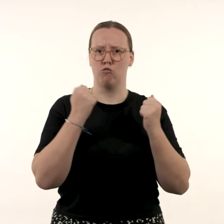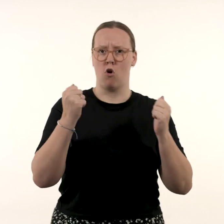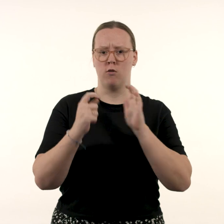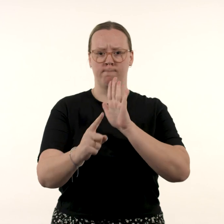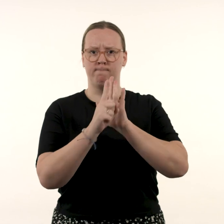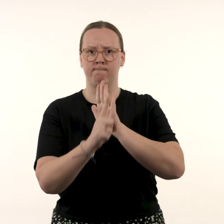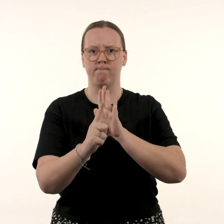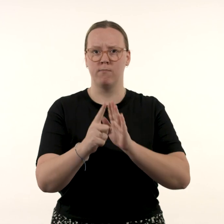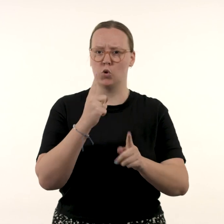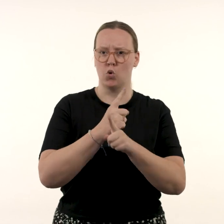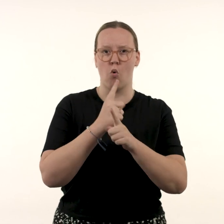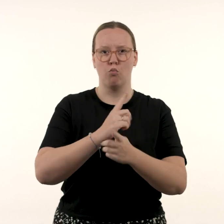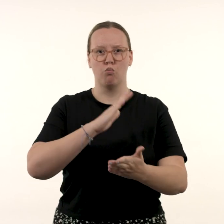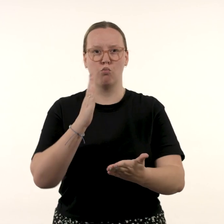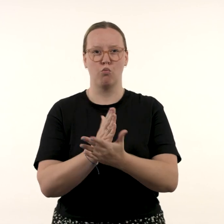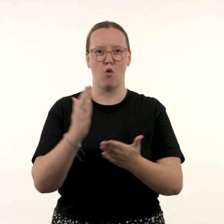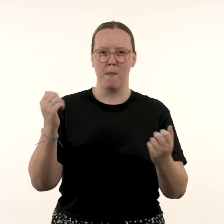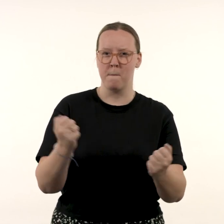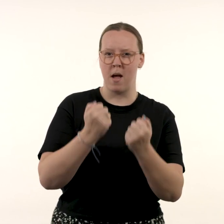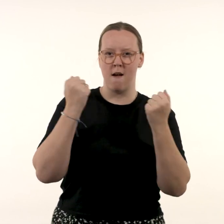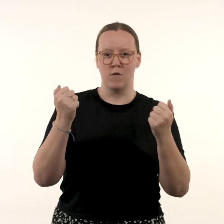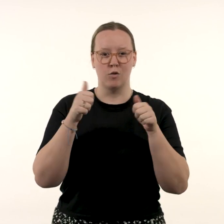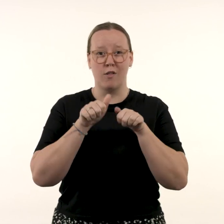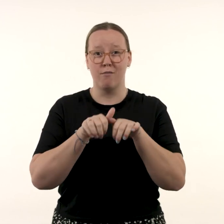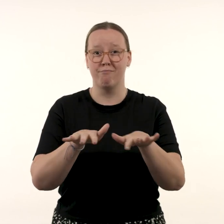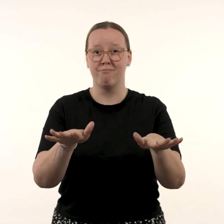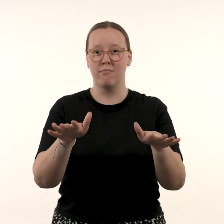of strong conviction and integrity, who speak truth to power